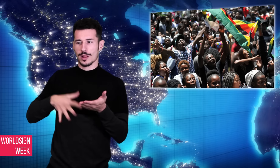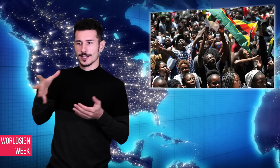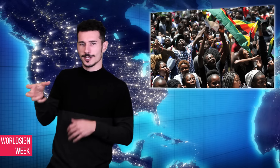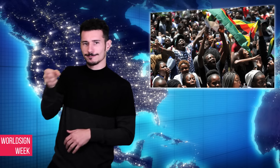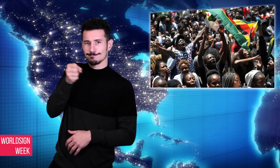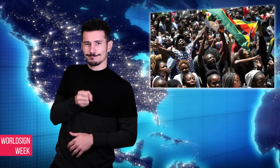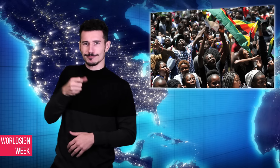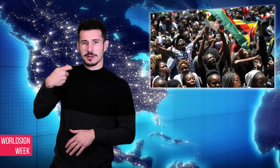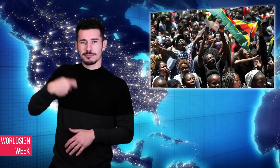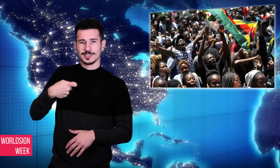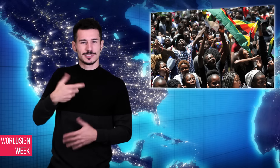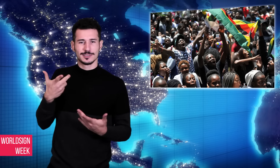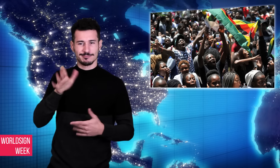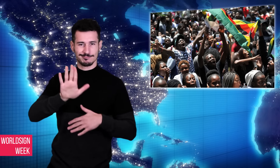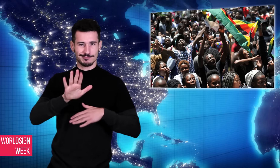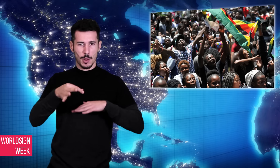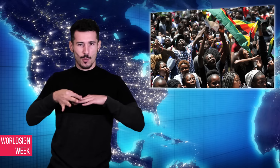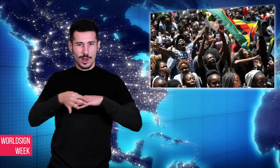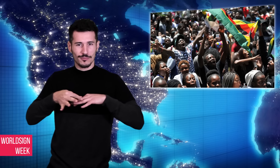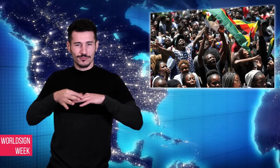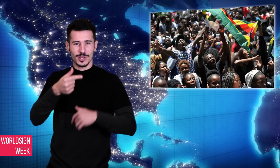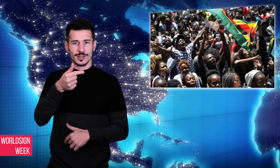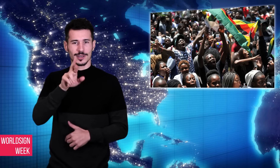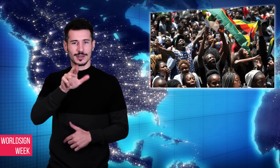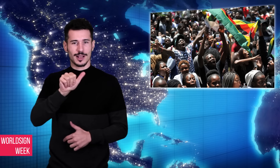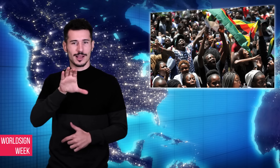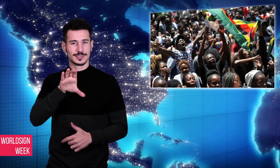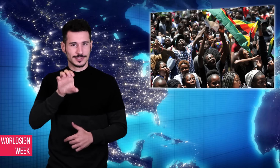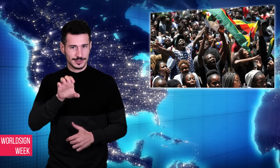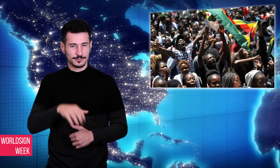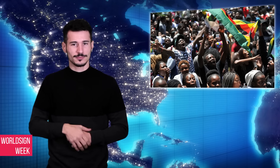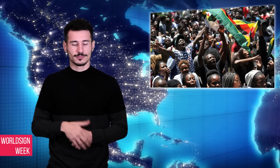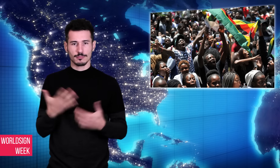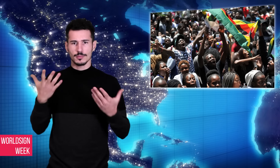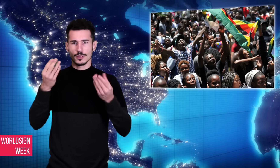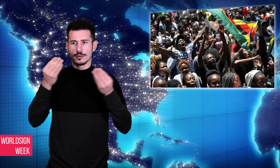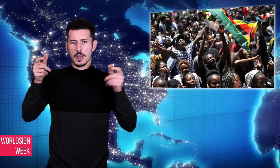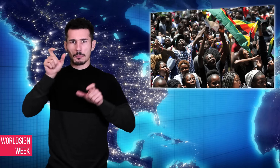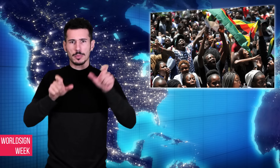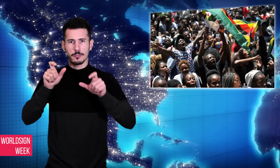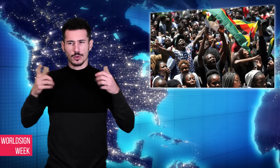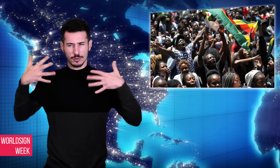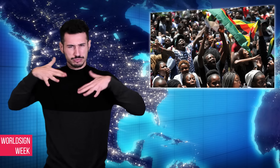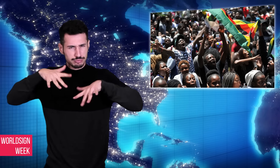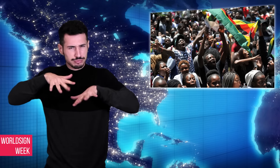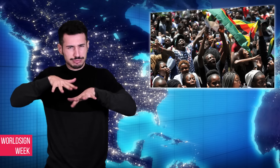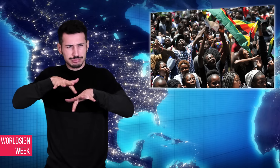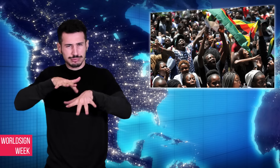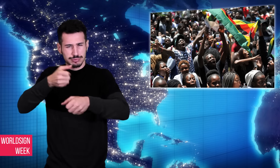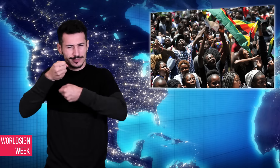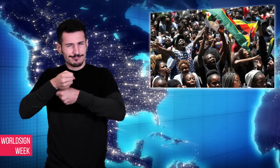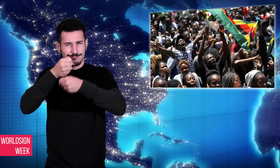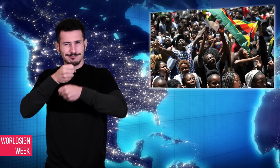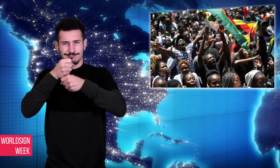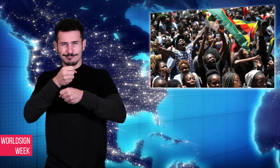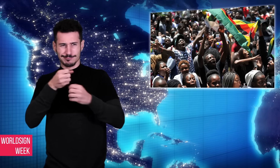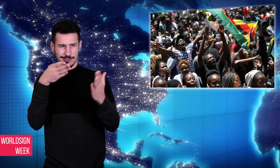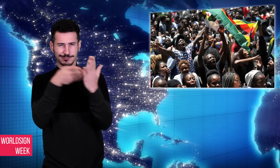Hundreds of thousands of citizens took to the streets, protesting in a large